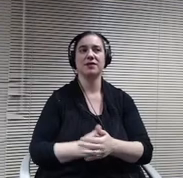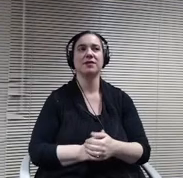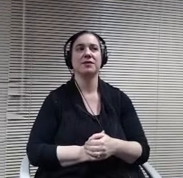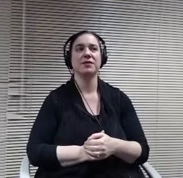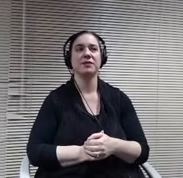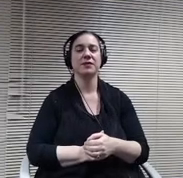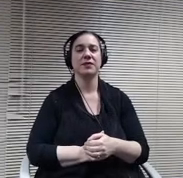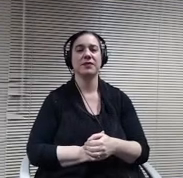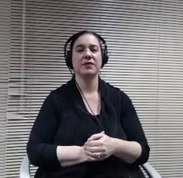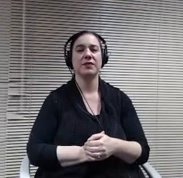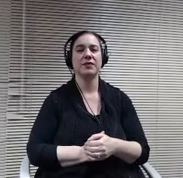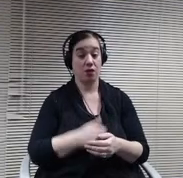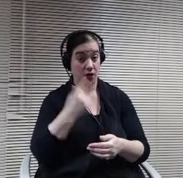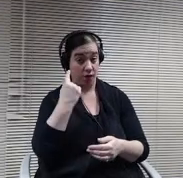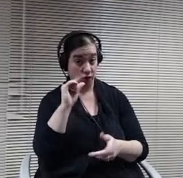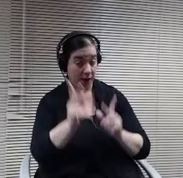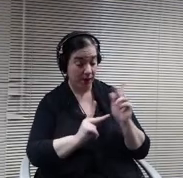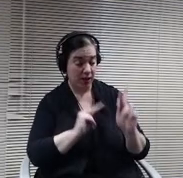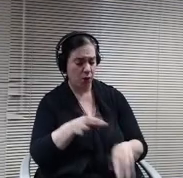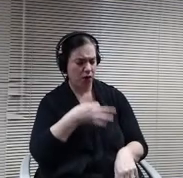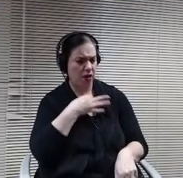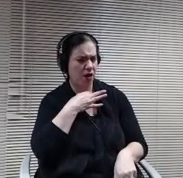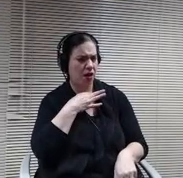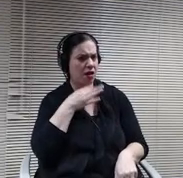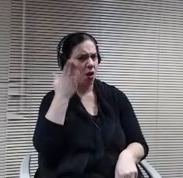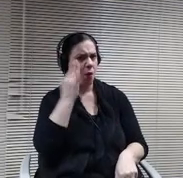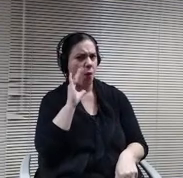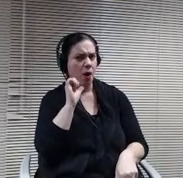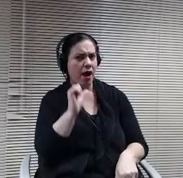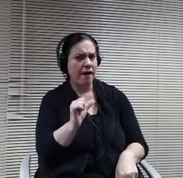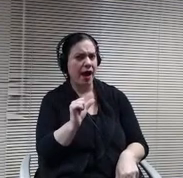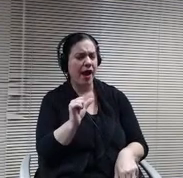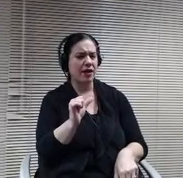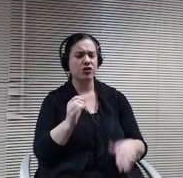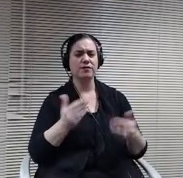into in person right away? On January 19th, we wanted to ease